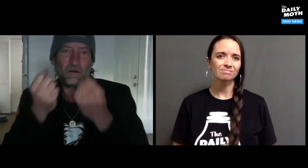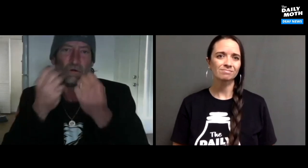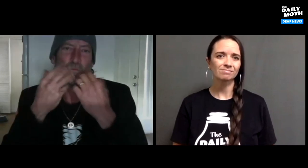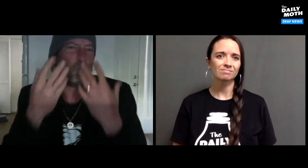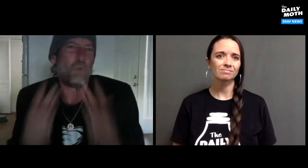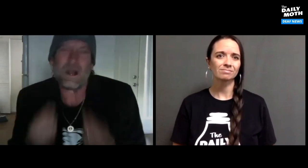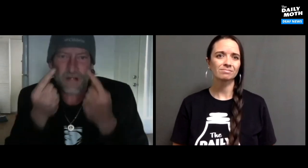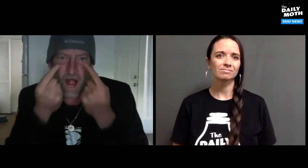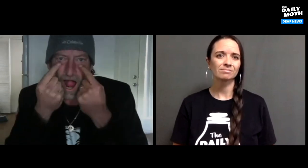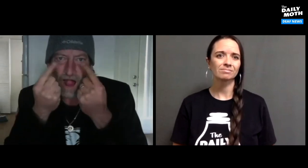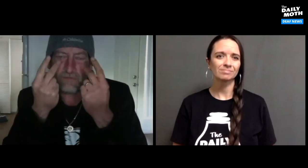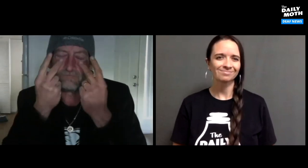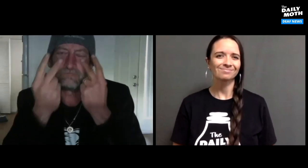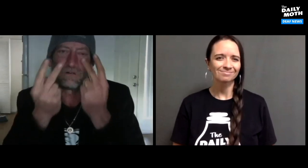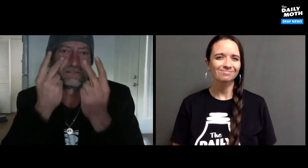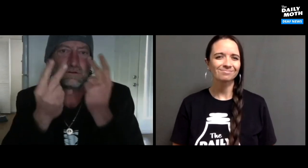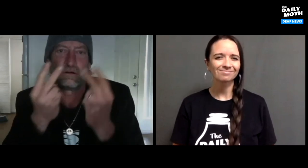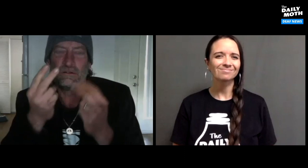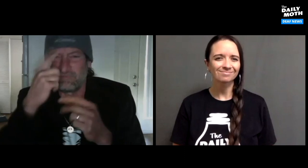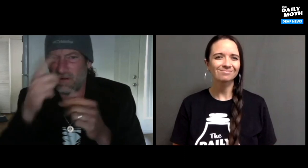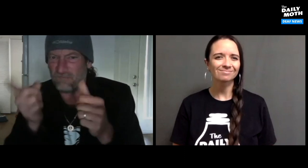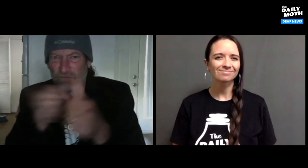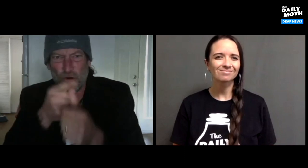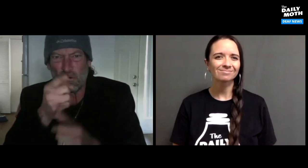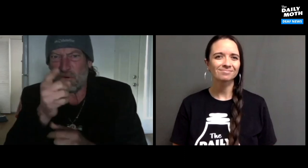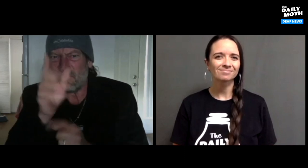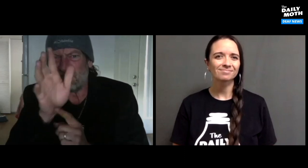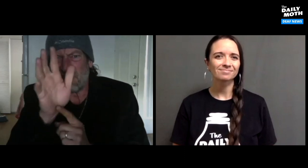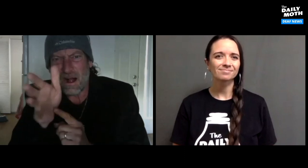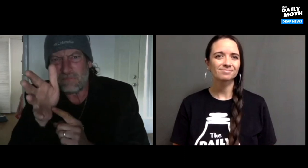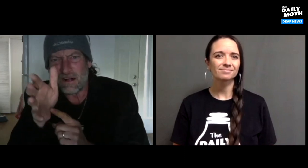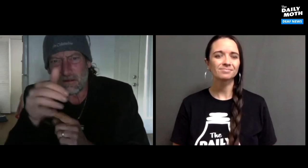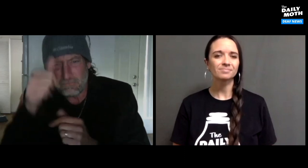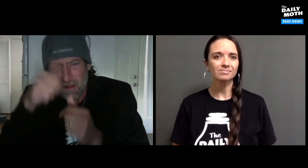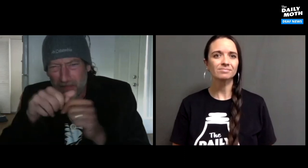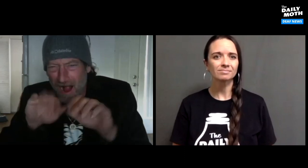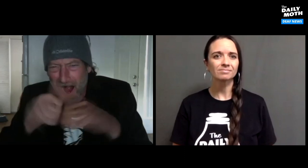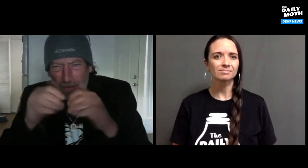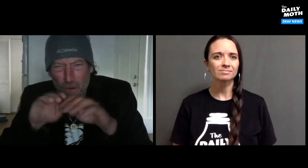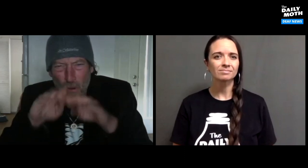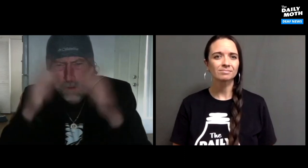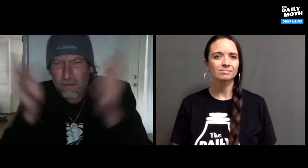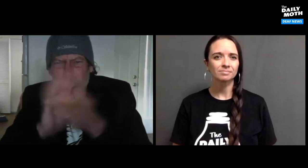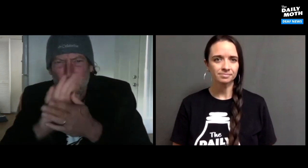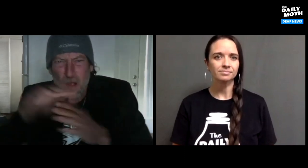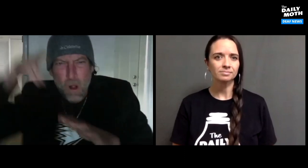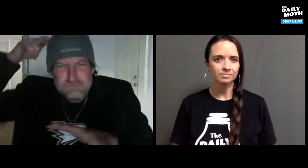It was like "wet-eyes" - so visual for me. For the first 5 minutes, remember the opening of that movie?